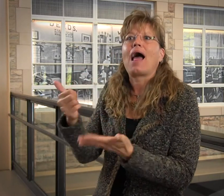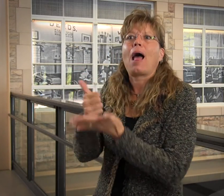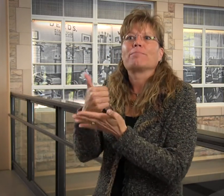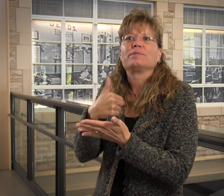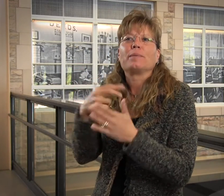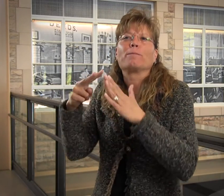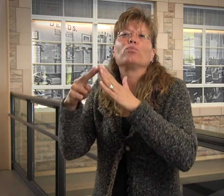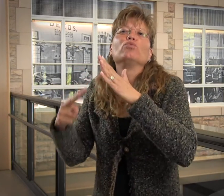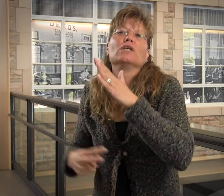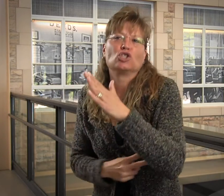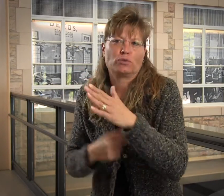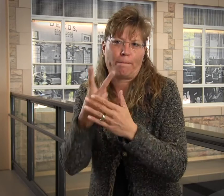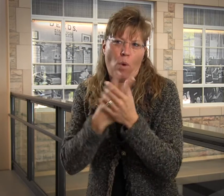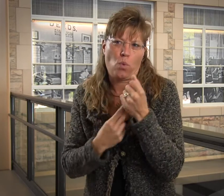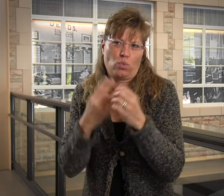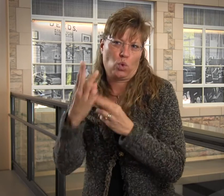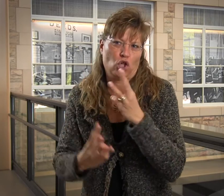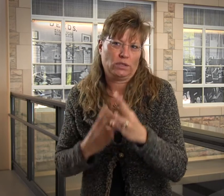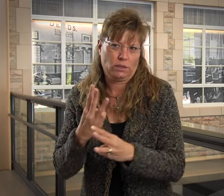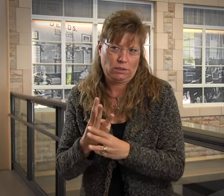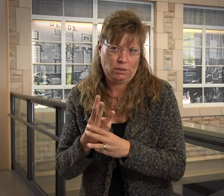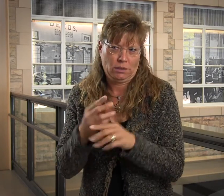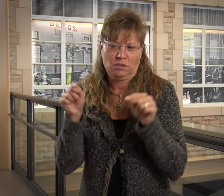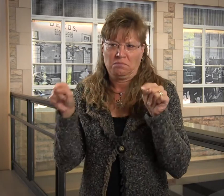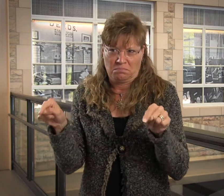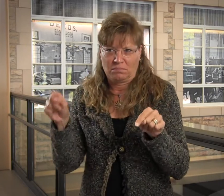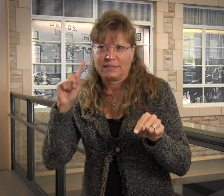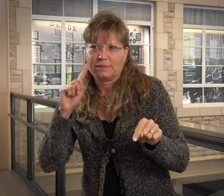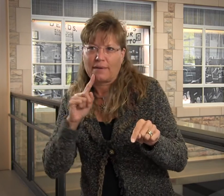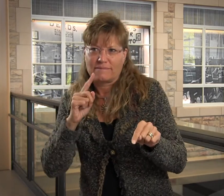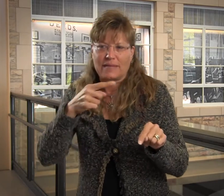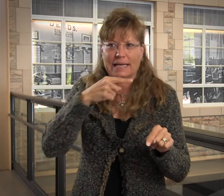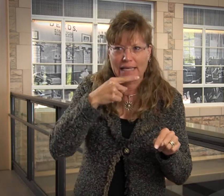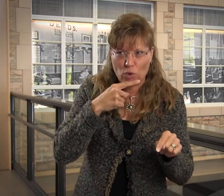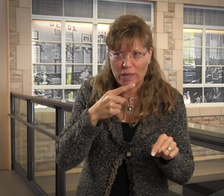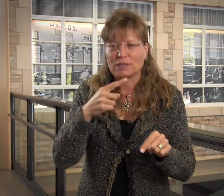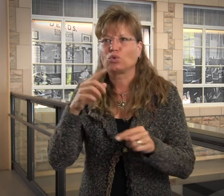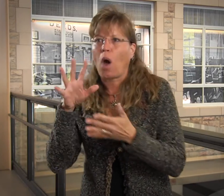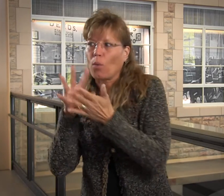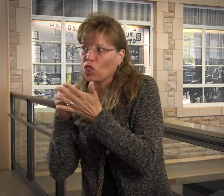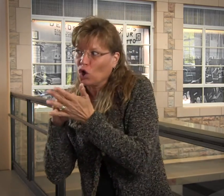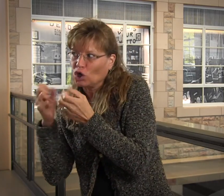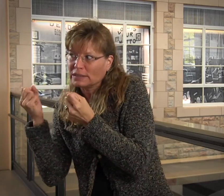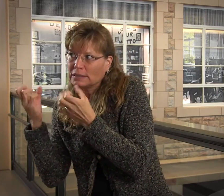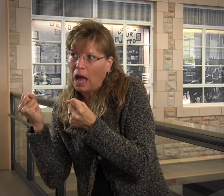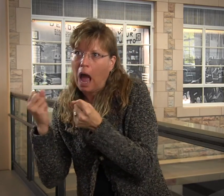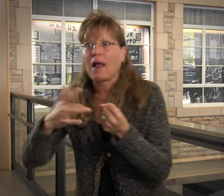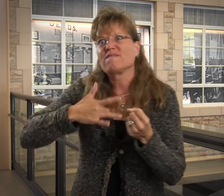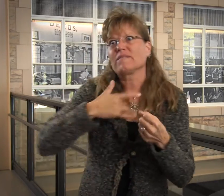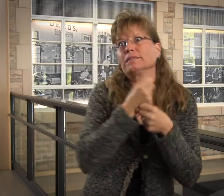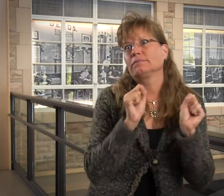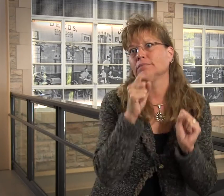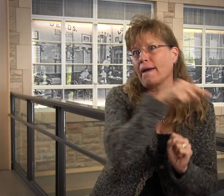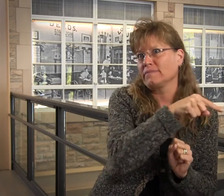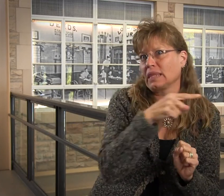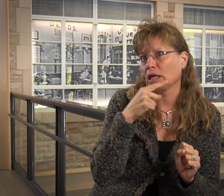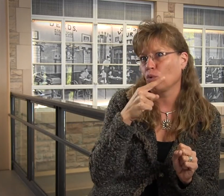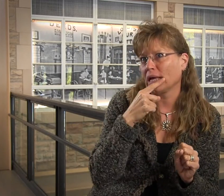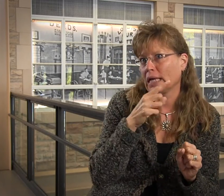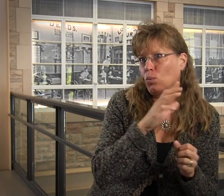So it was a bridge to both worlds. I could socialized with Deaf people and hearing people. I would learn sign at NTID and then I could go